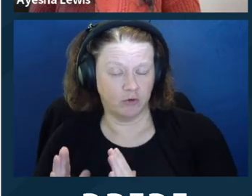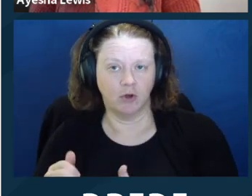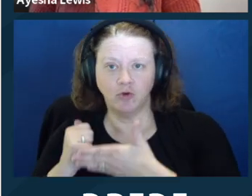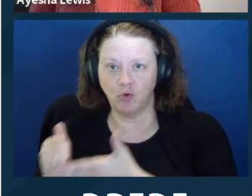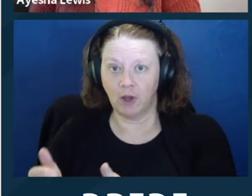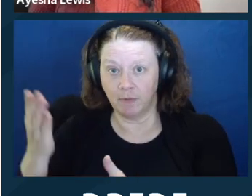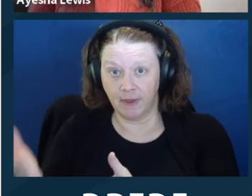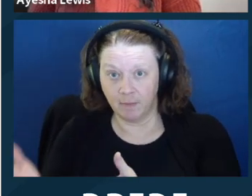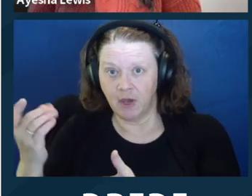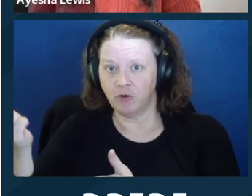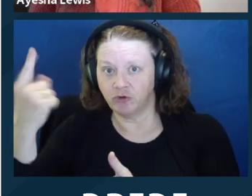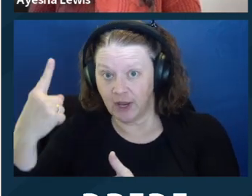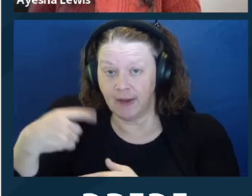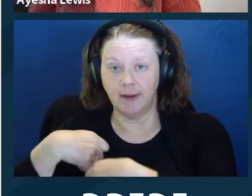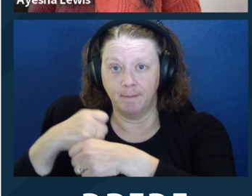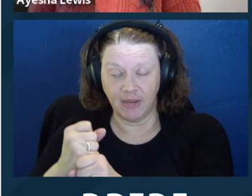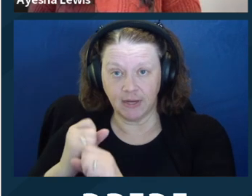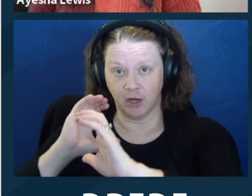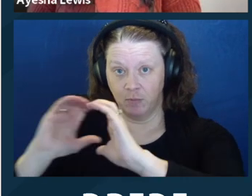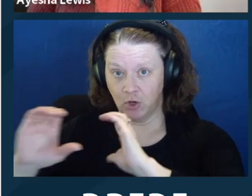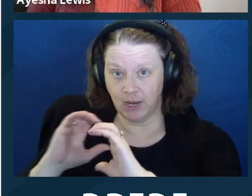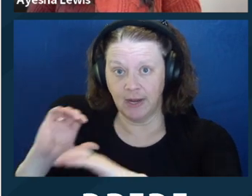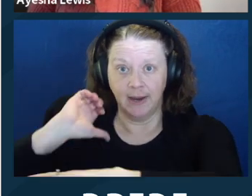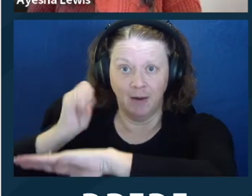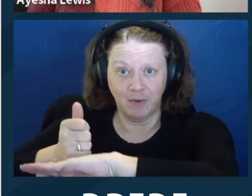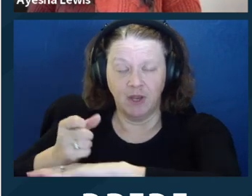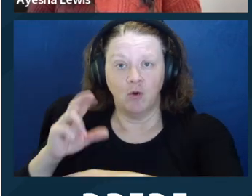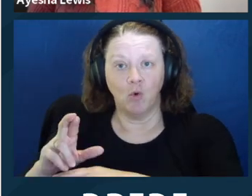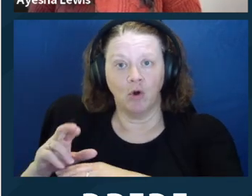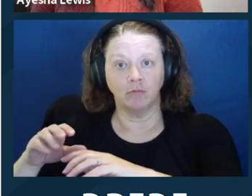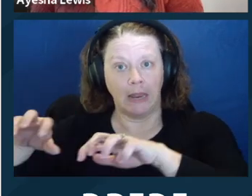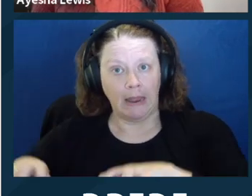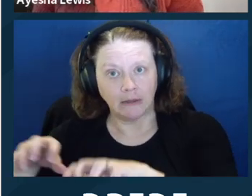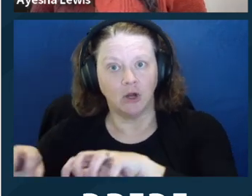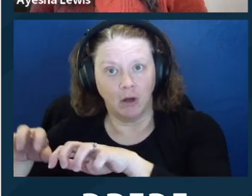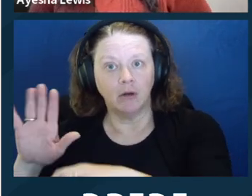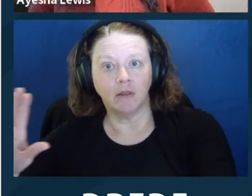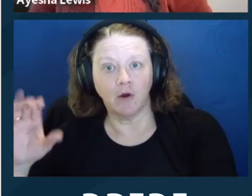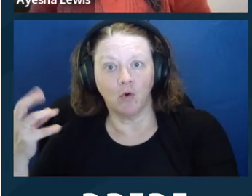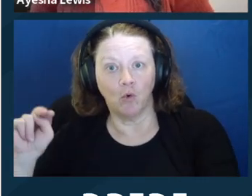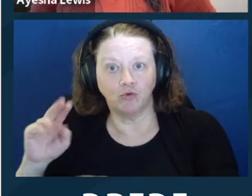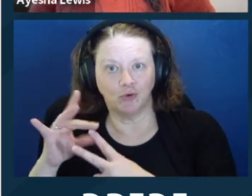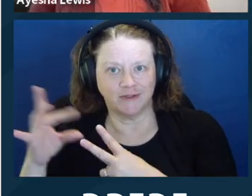And what's key here is it's their own choices that they are being supported and implementing.